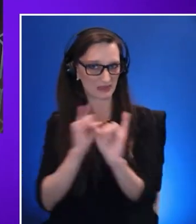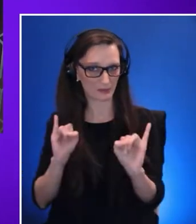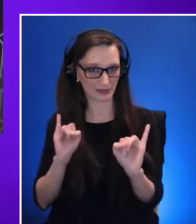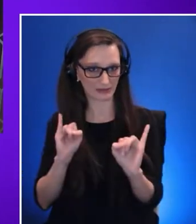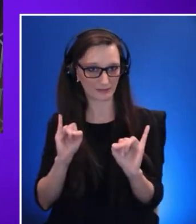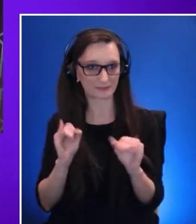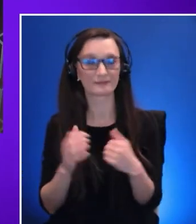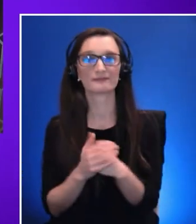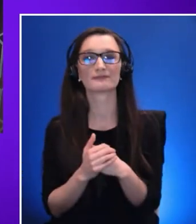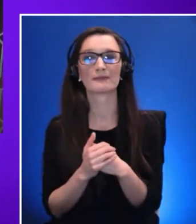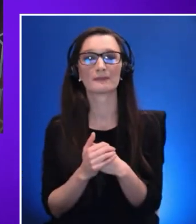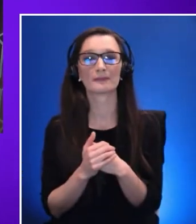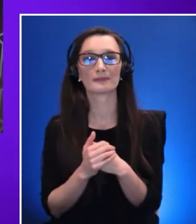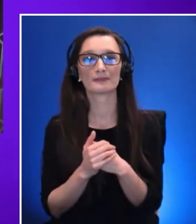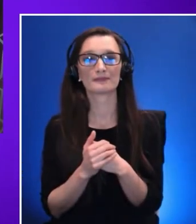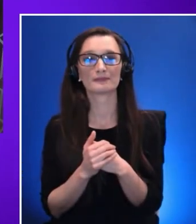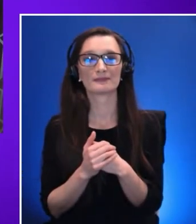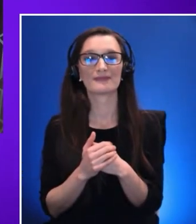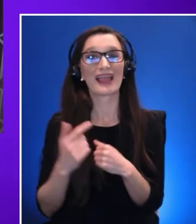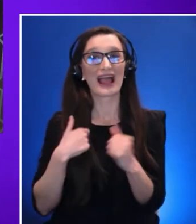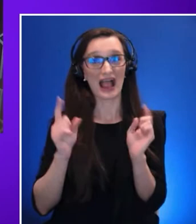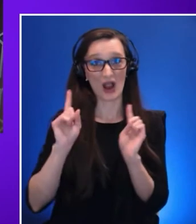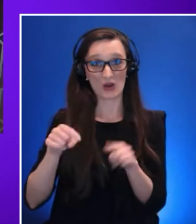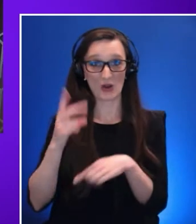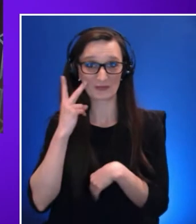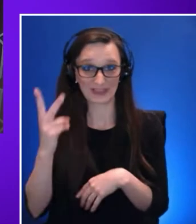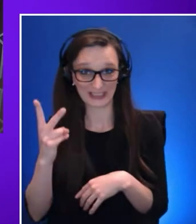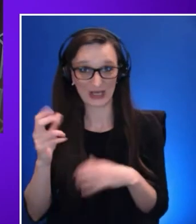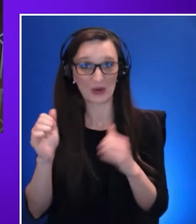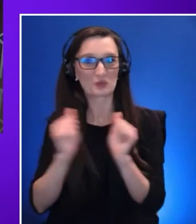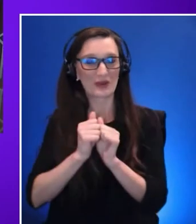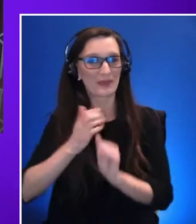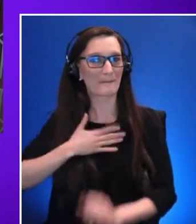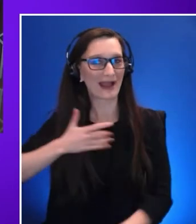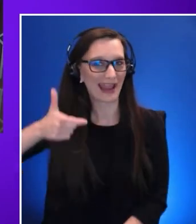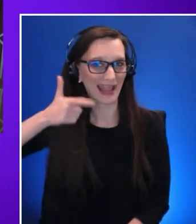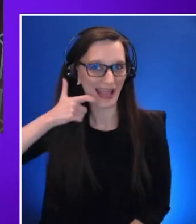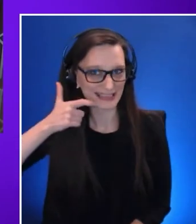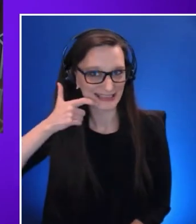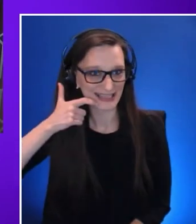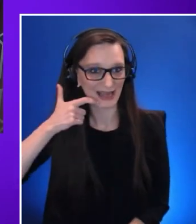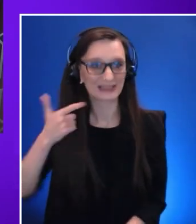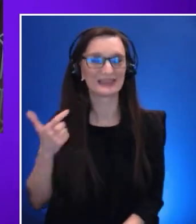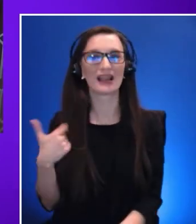in tow wanting to take her to the perfect beach while she rests comfortably at home